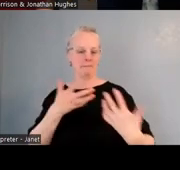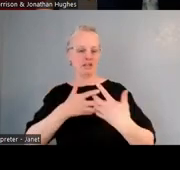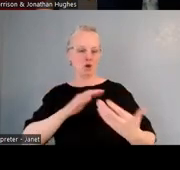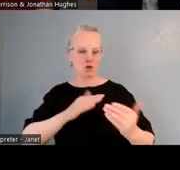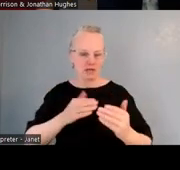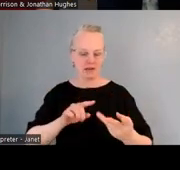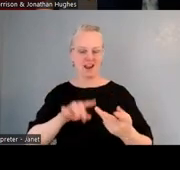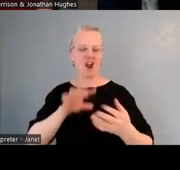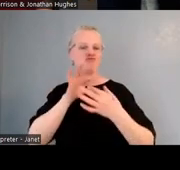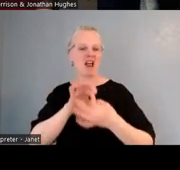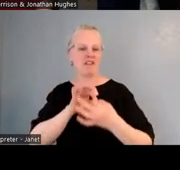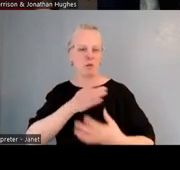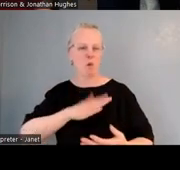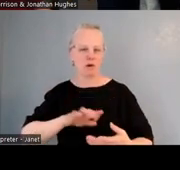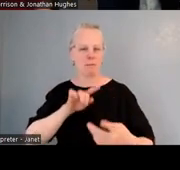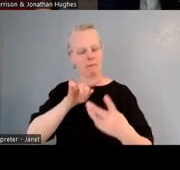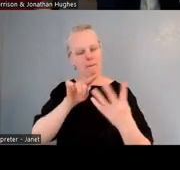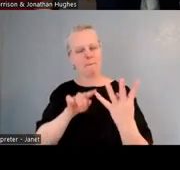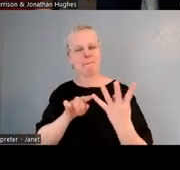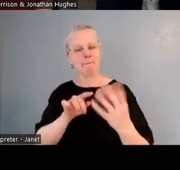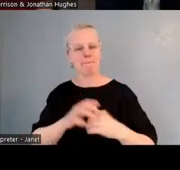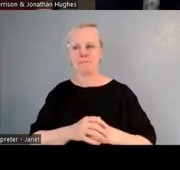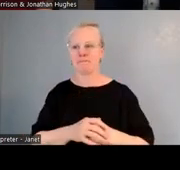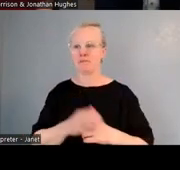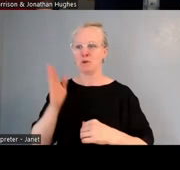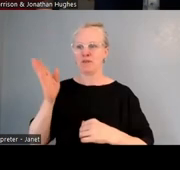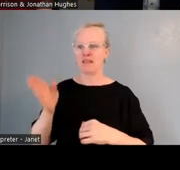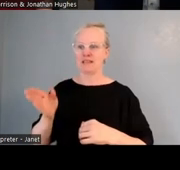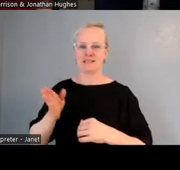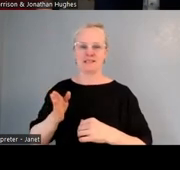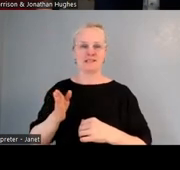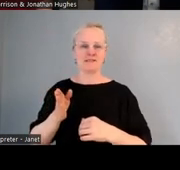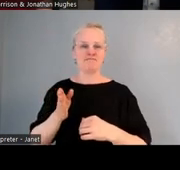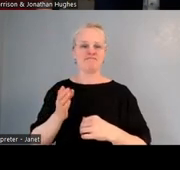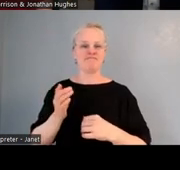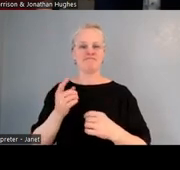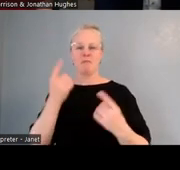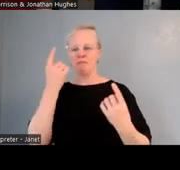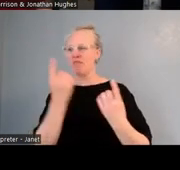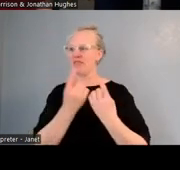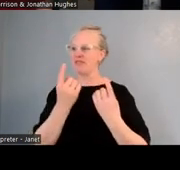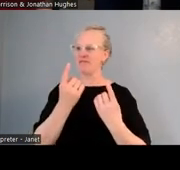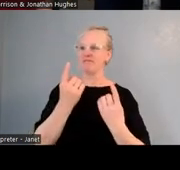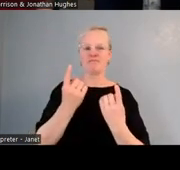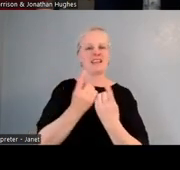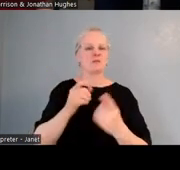to our community. And so these are some of the things that were considered and established. Yeah, one of the things we did,